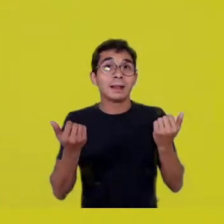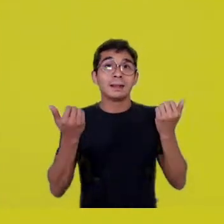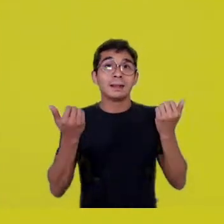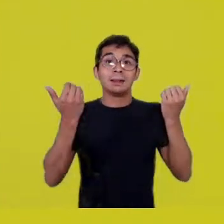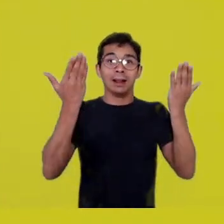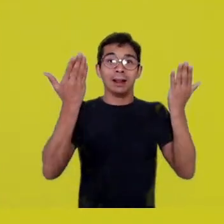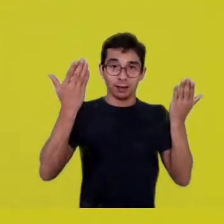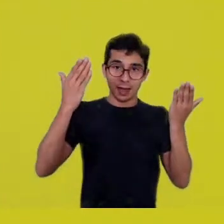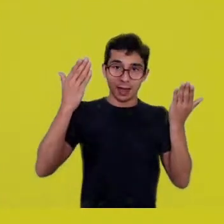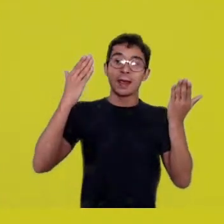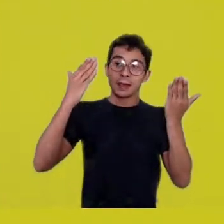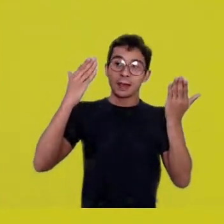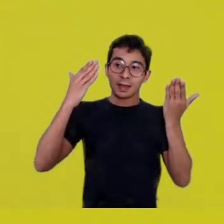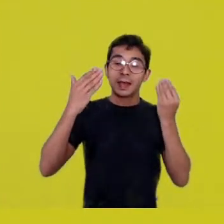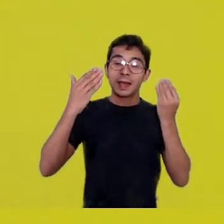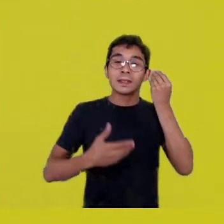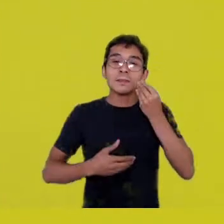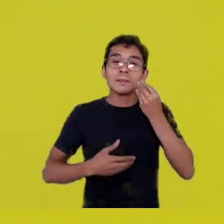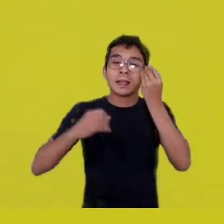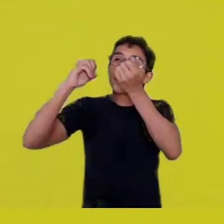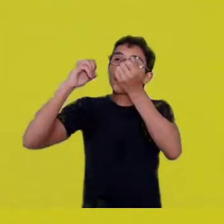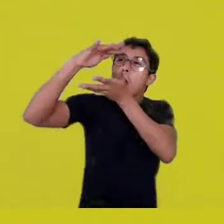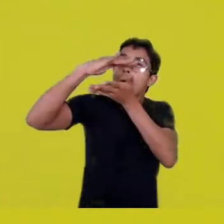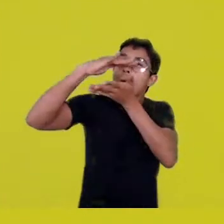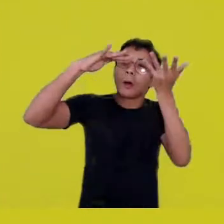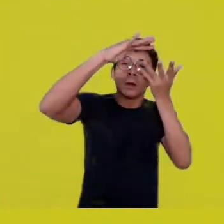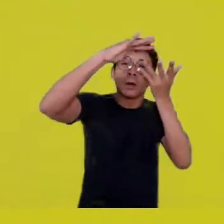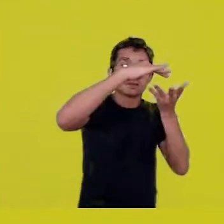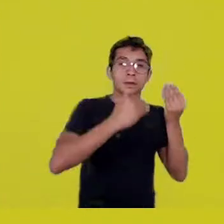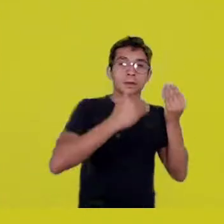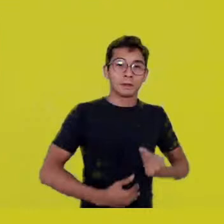It is a radical experience of being alive.